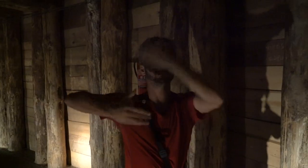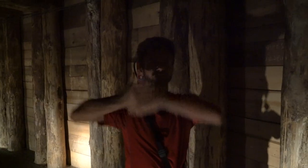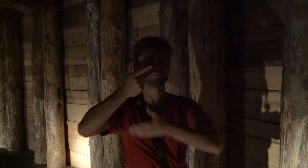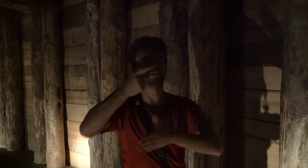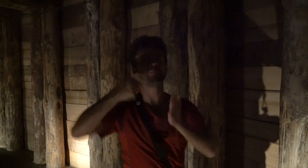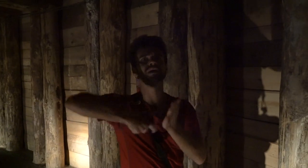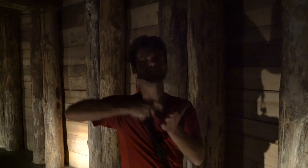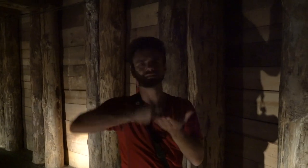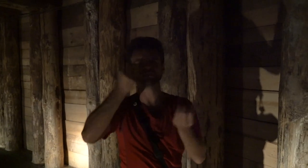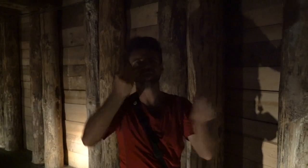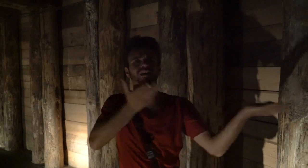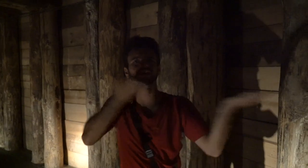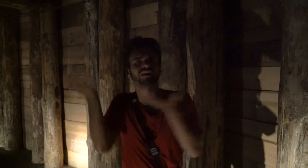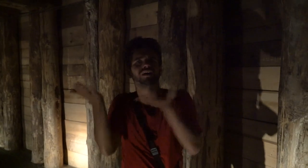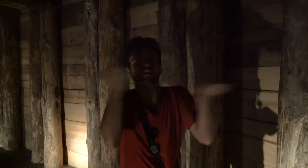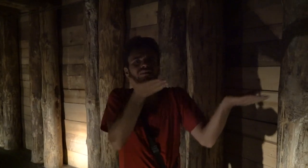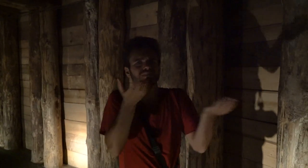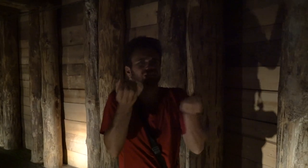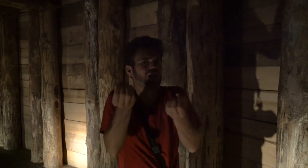How did miners carry salts?